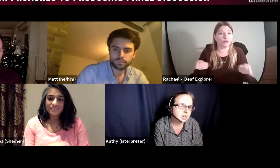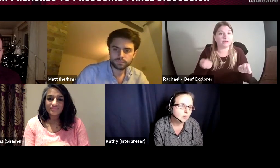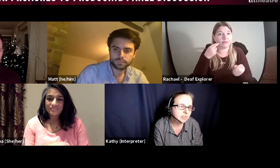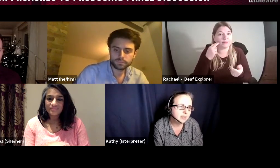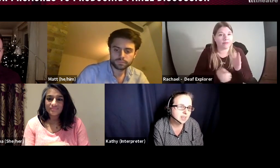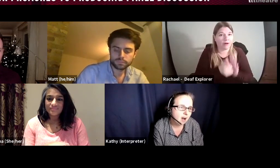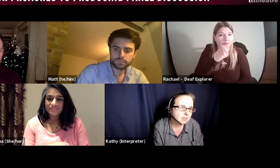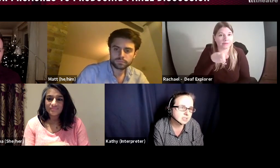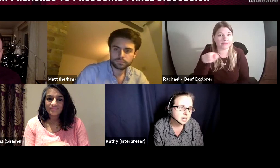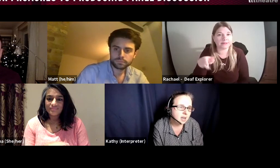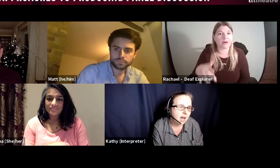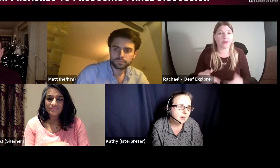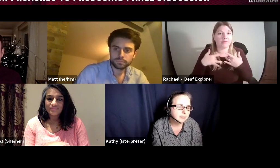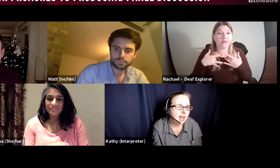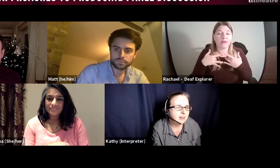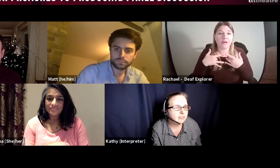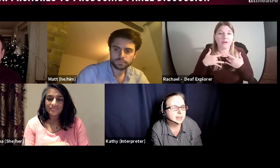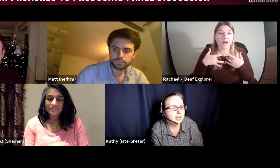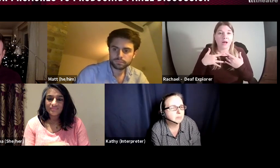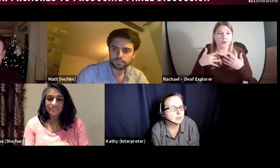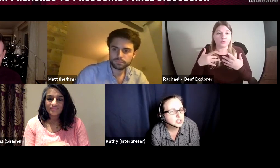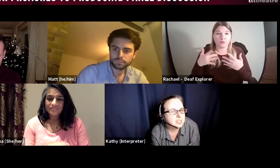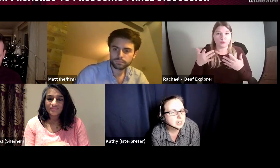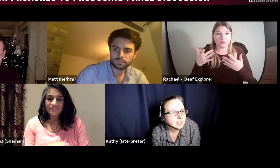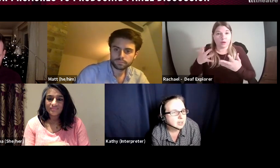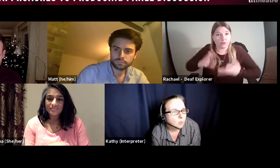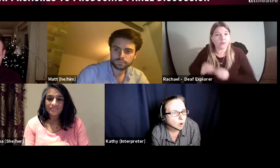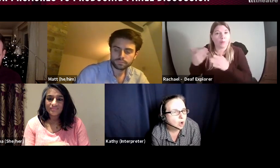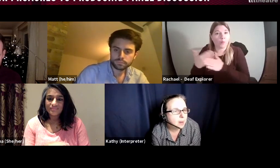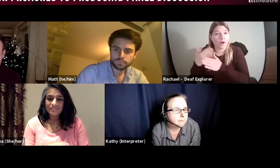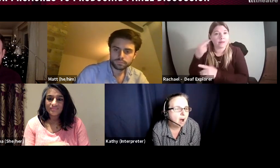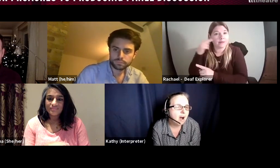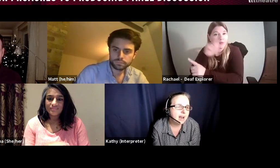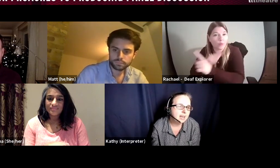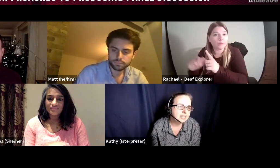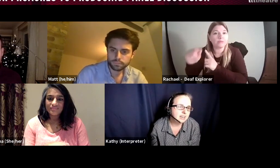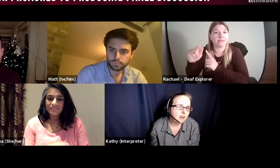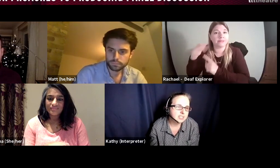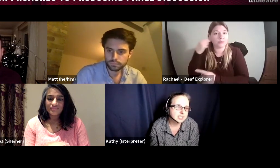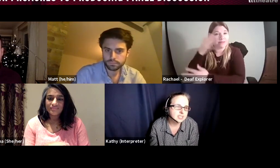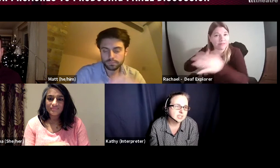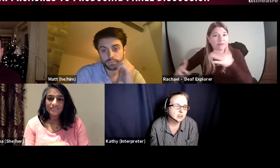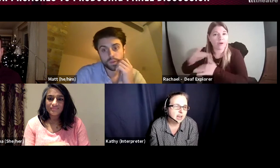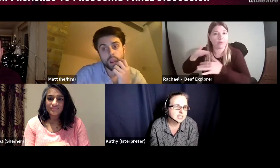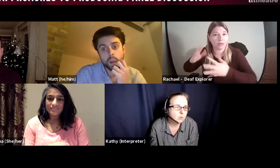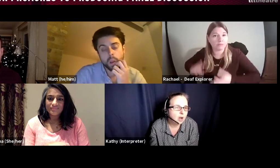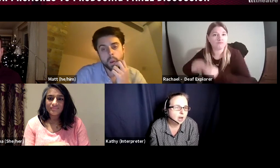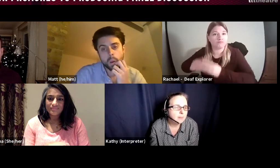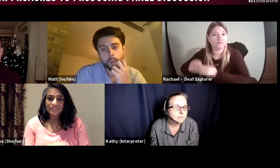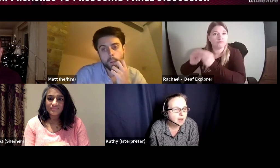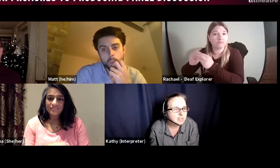within the arts. And for me, producing work by deaf artists and creating work by the deaf